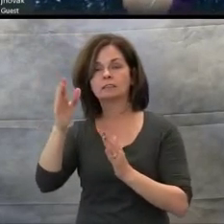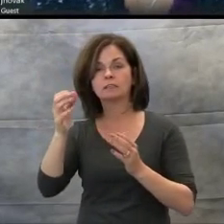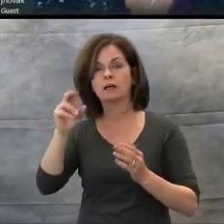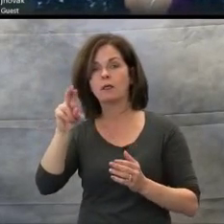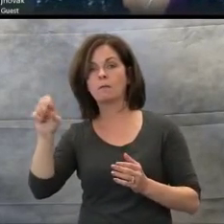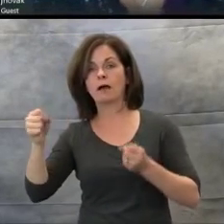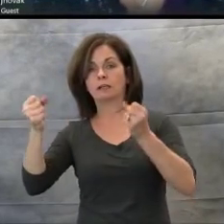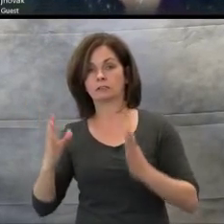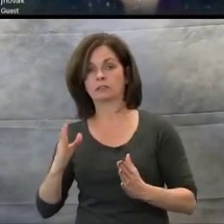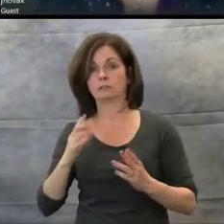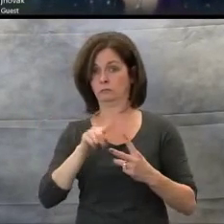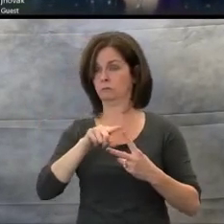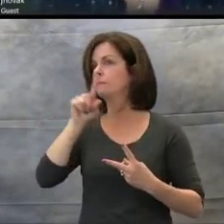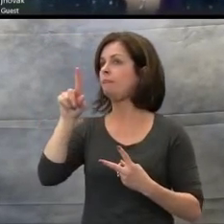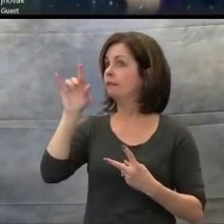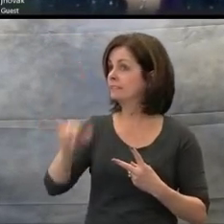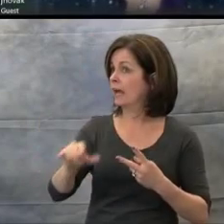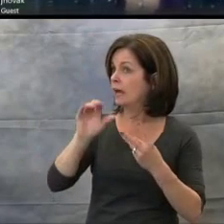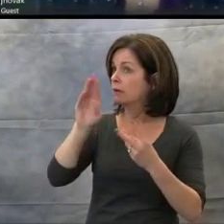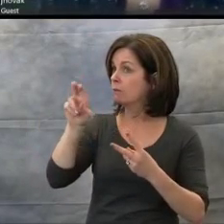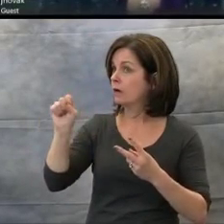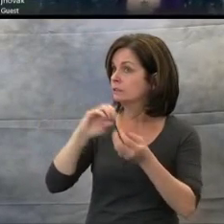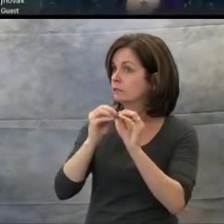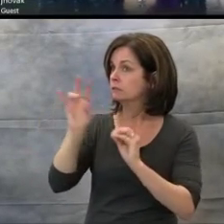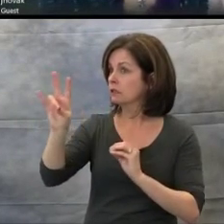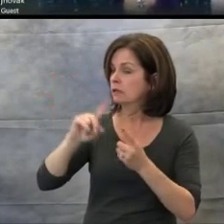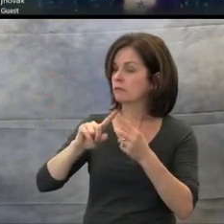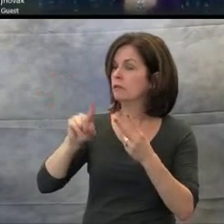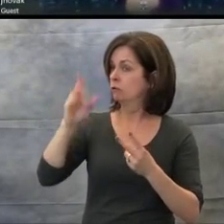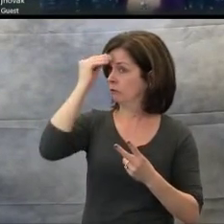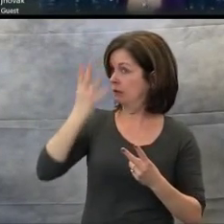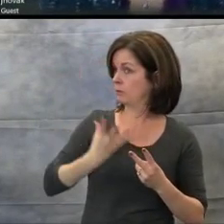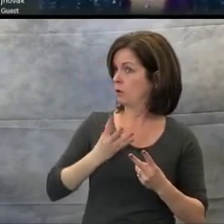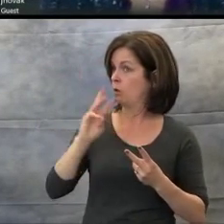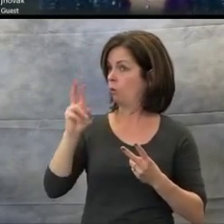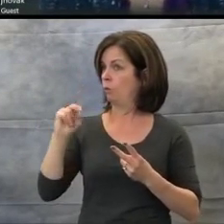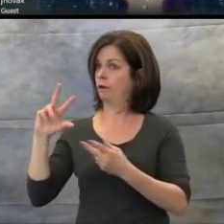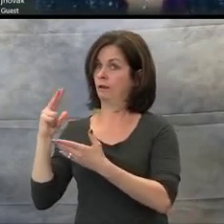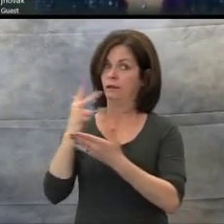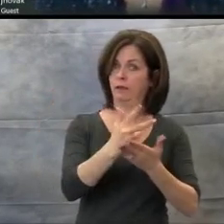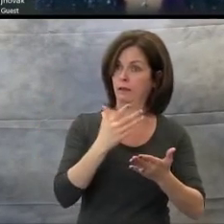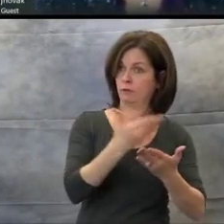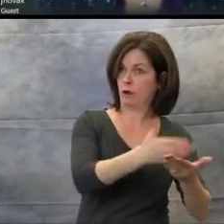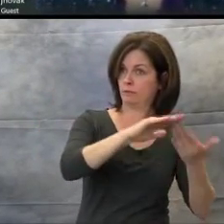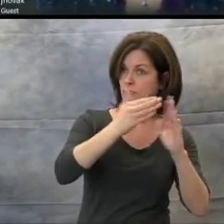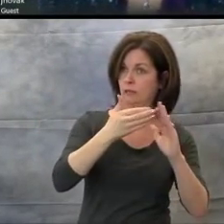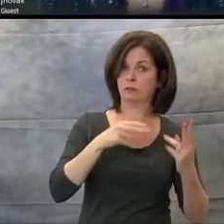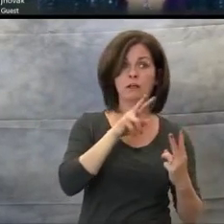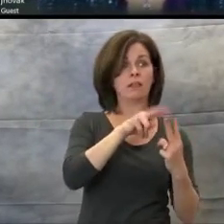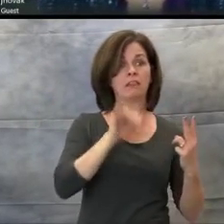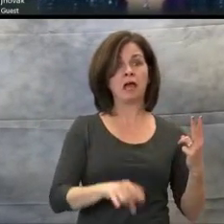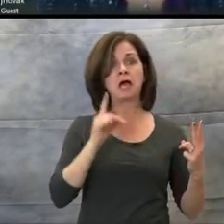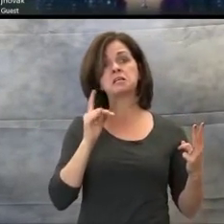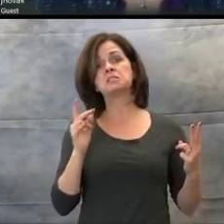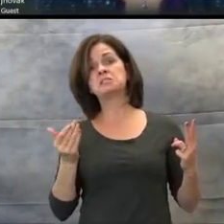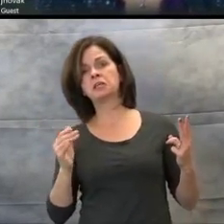will you tell me when we're downtown?" There are two questions, that were very challenging to him. He would freeze when he got to the bus